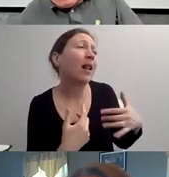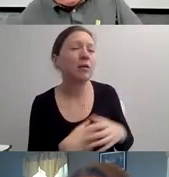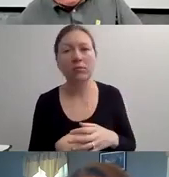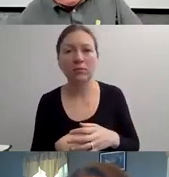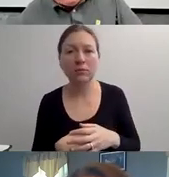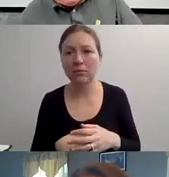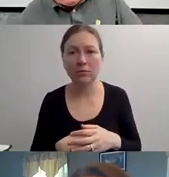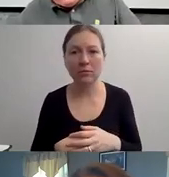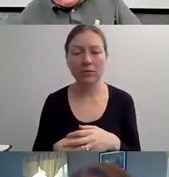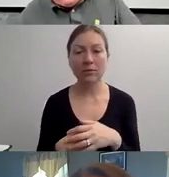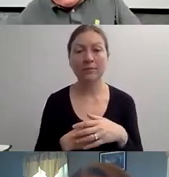TO PLAY AN ASIAN.